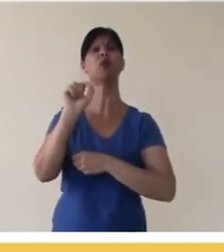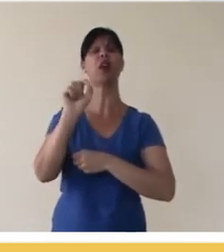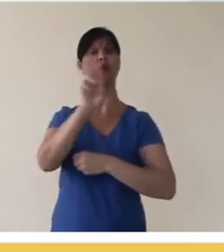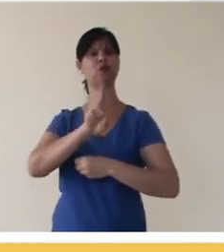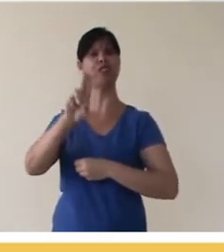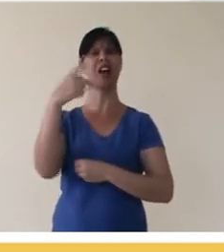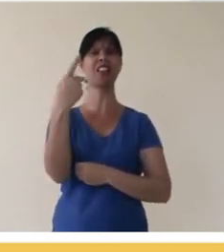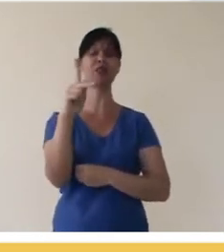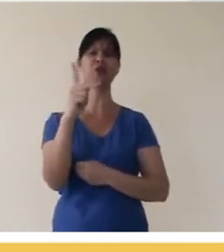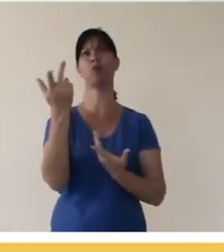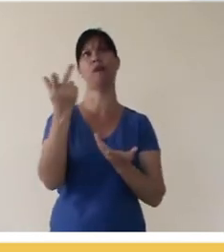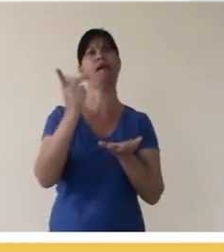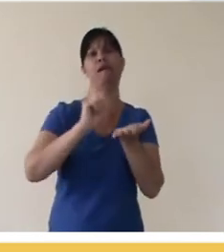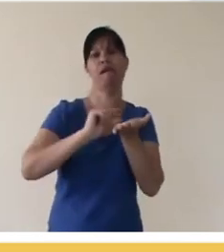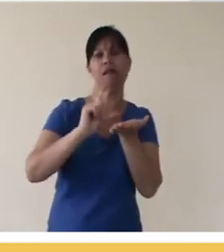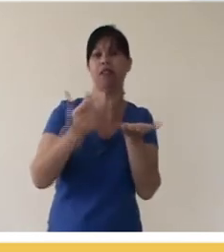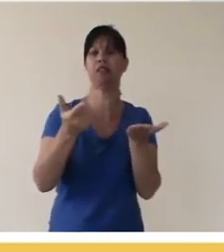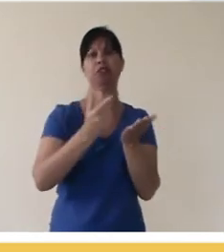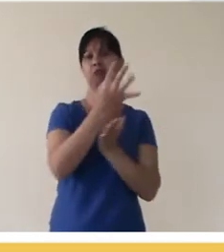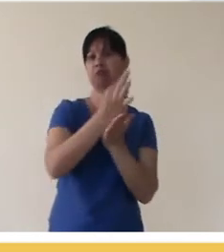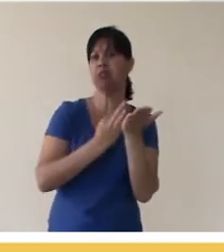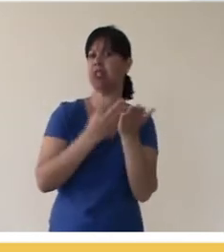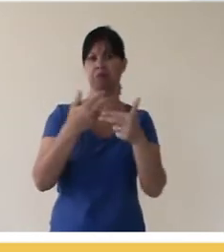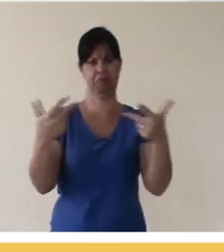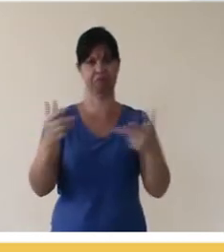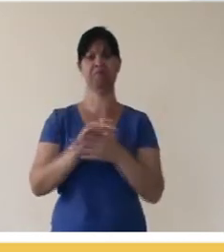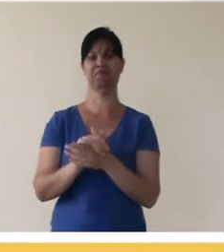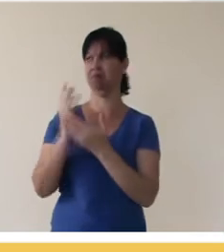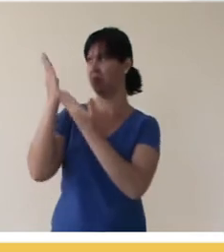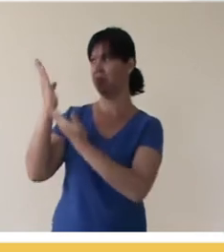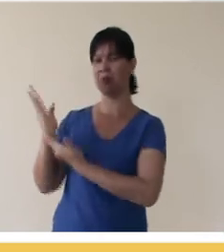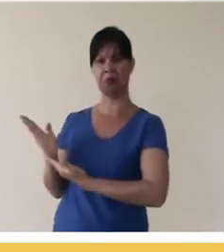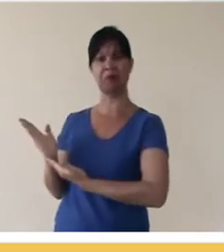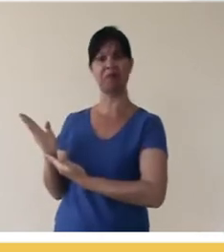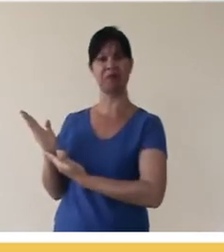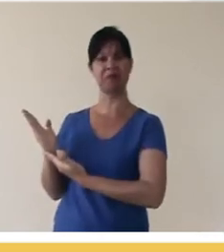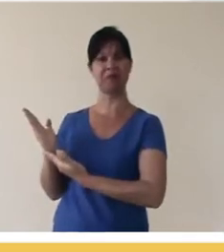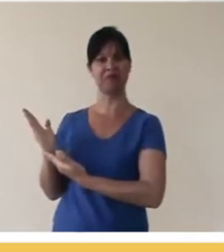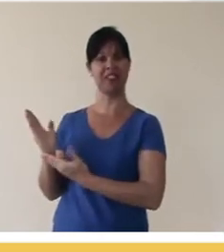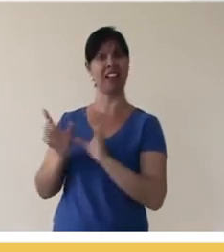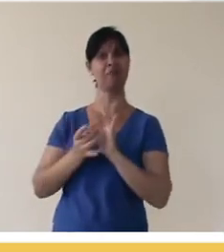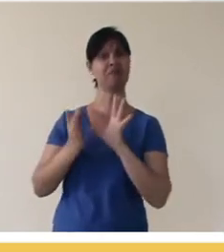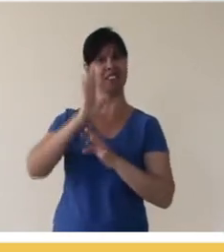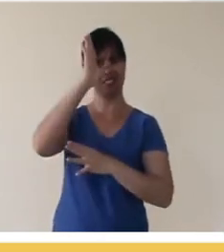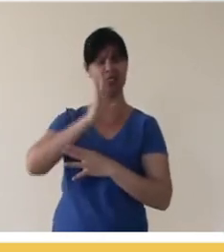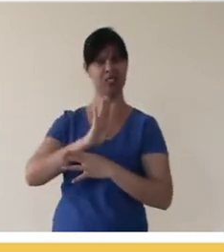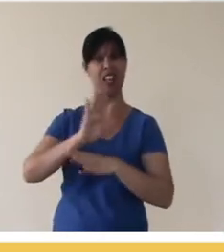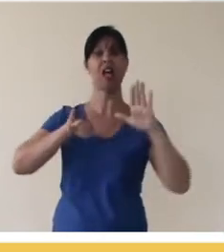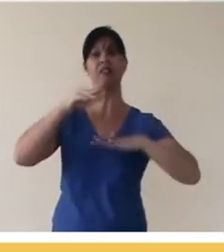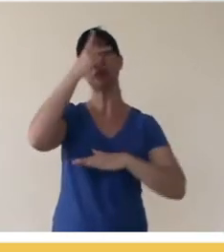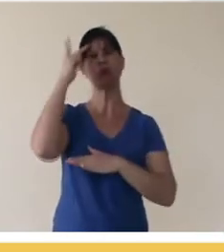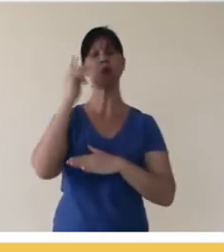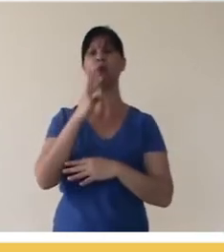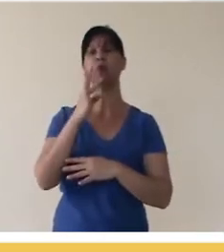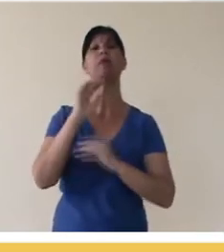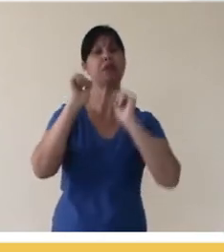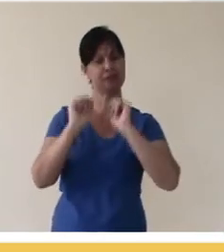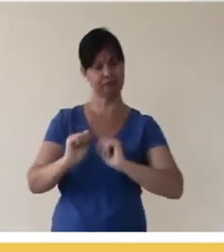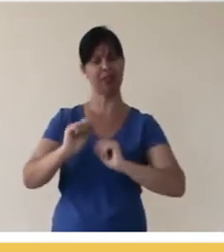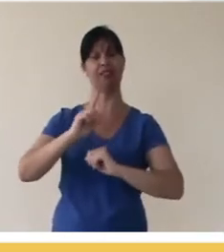be able to make a correct attribution. So even in commercial resources, we can have the use of a free license, this is something that people sometimes